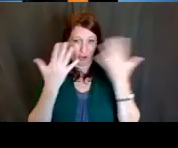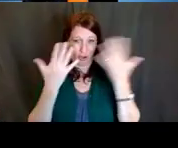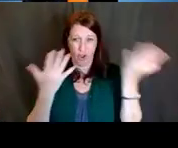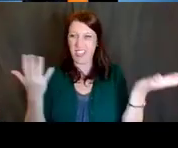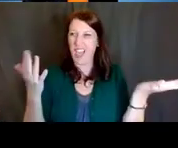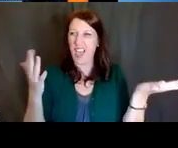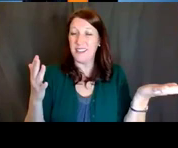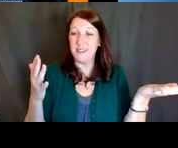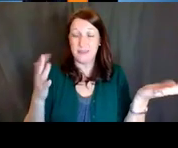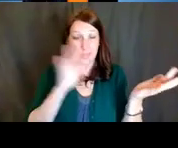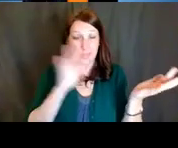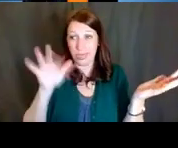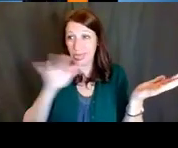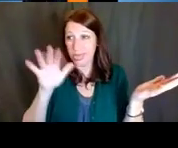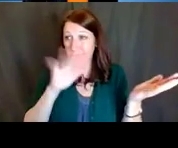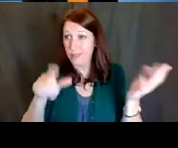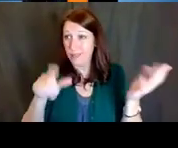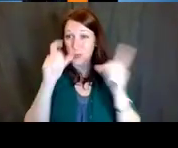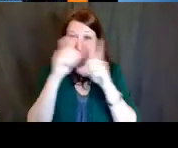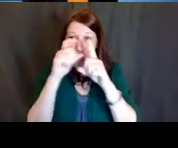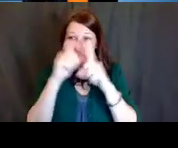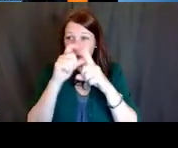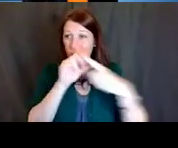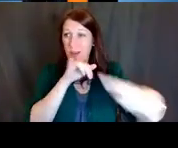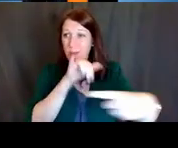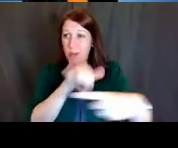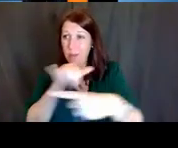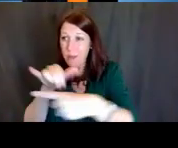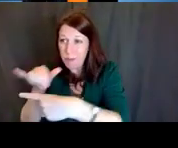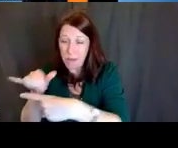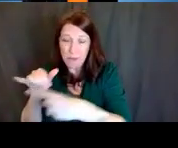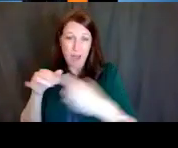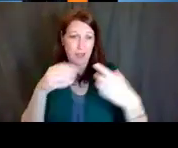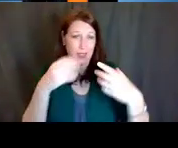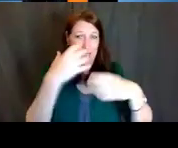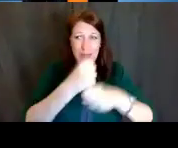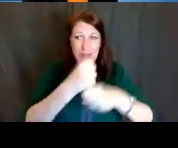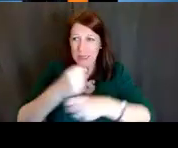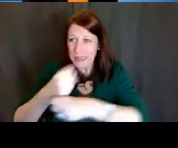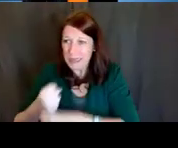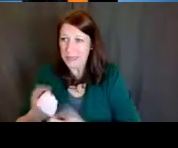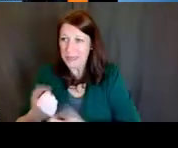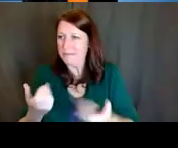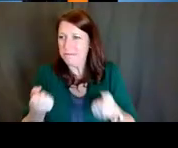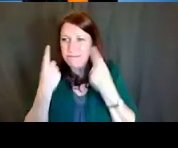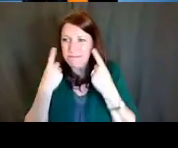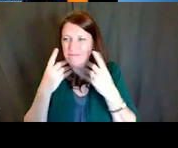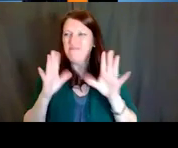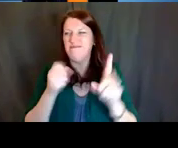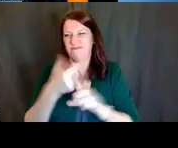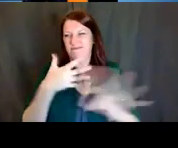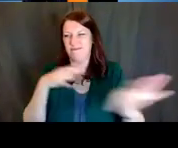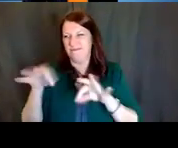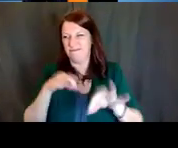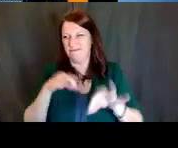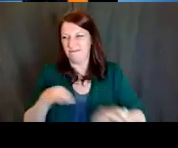that are important to know when applying for fellowship awards. And then we will end the session with the discussion on important things,